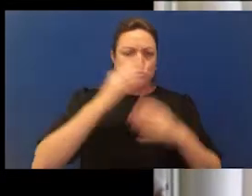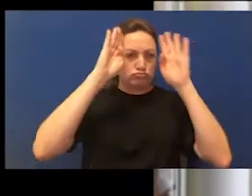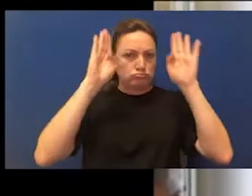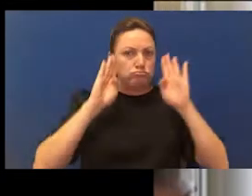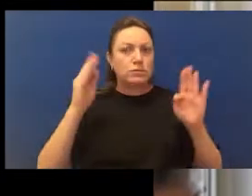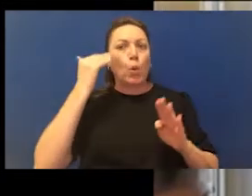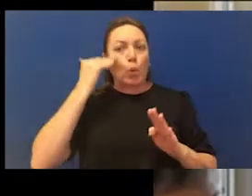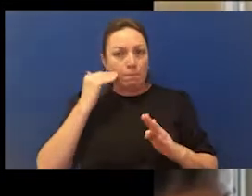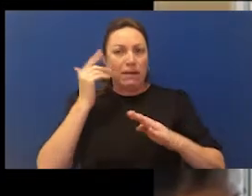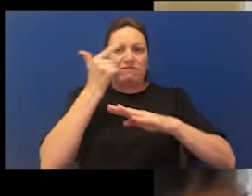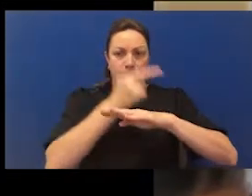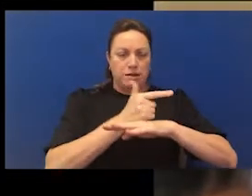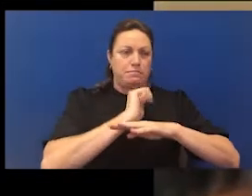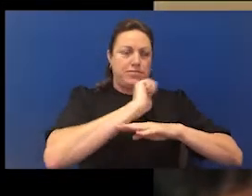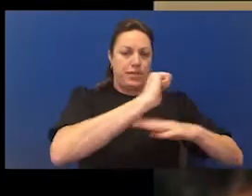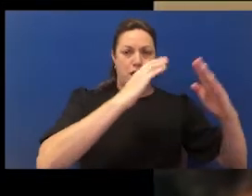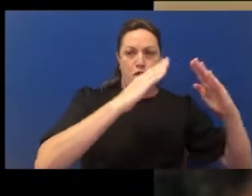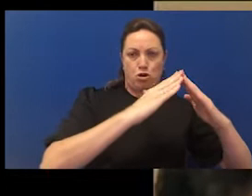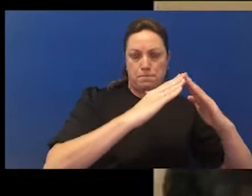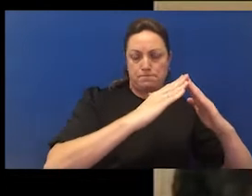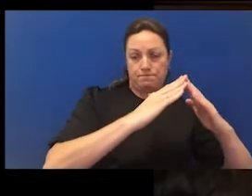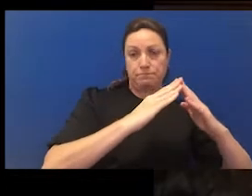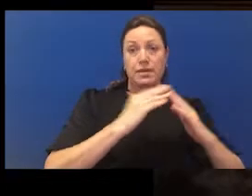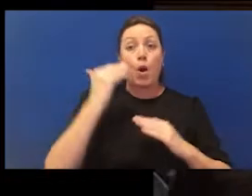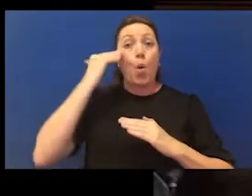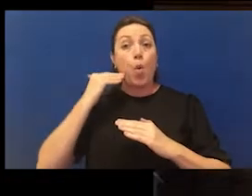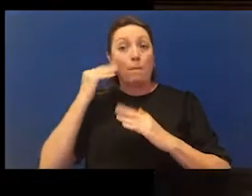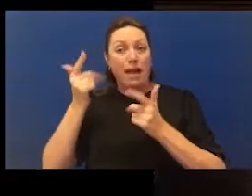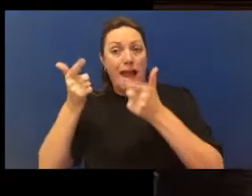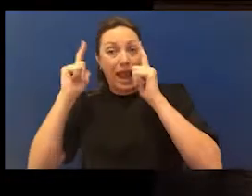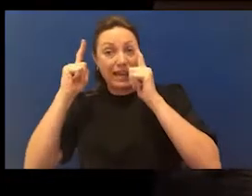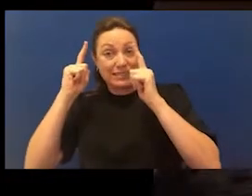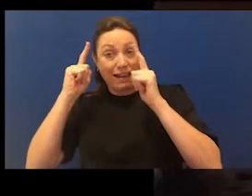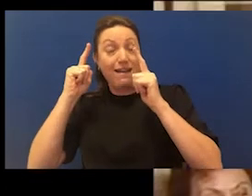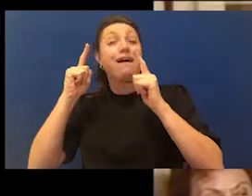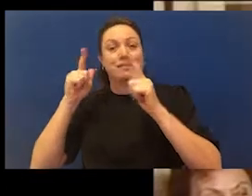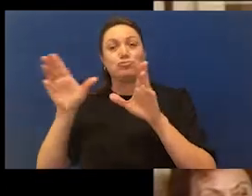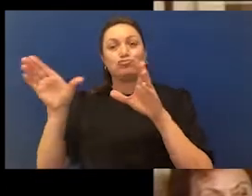have leadership would gather in one group, new Australians in another group. And it is good listening to